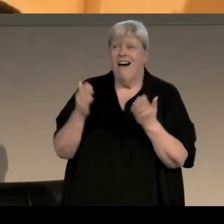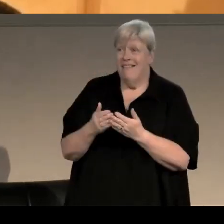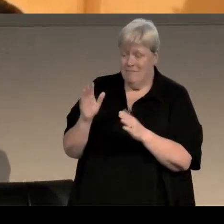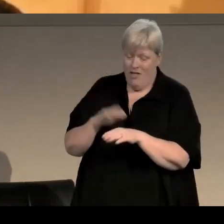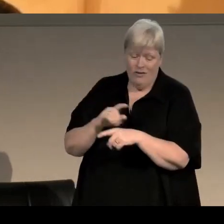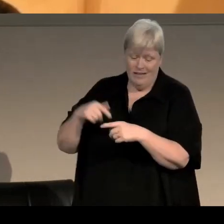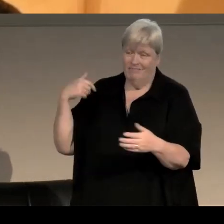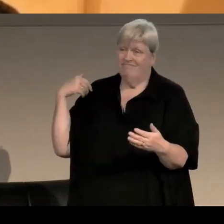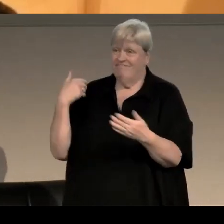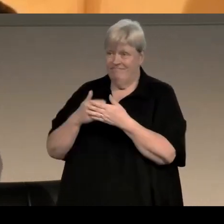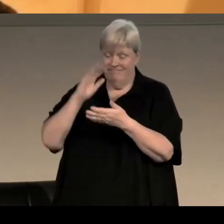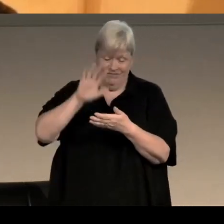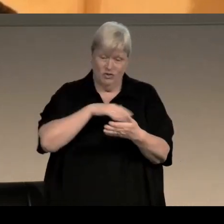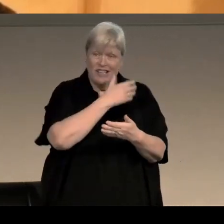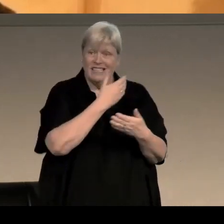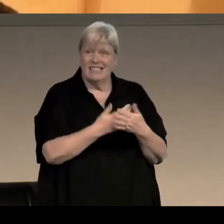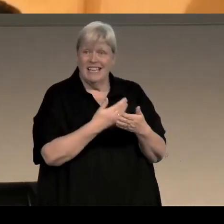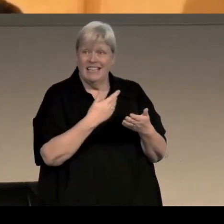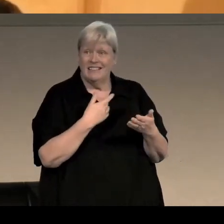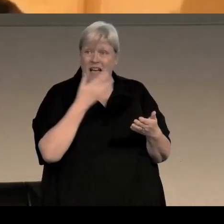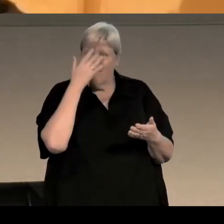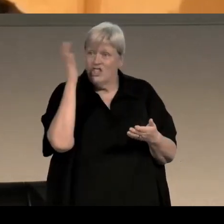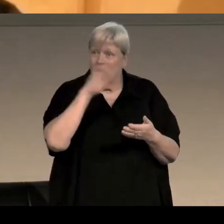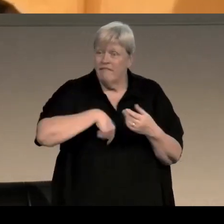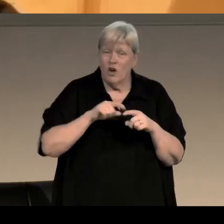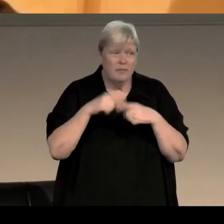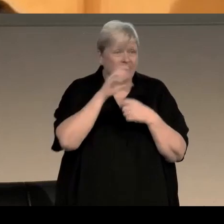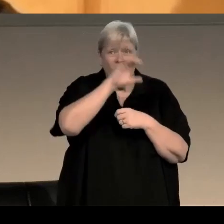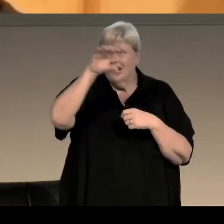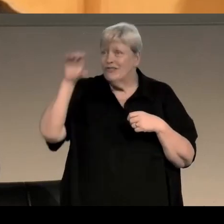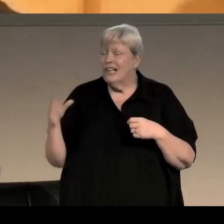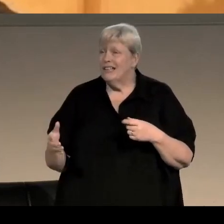just to translate fiction from other countries you know, I mean several of us in in the crime